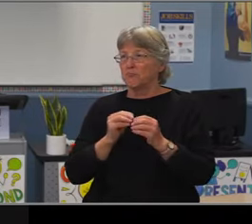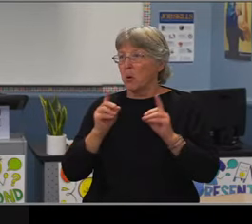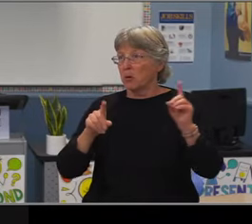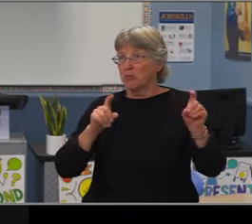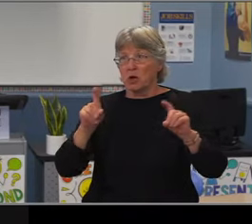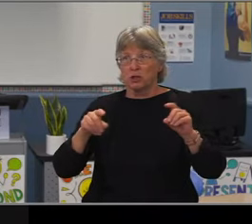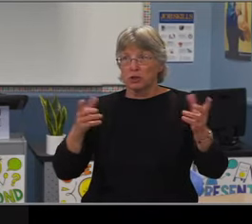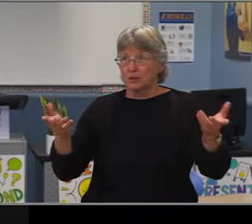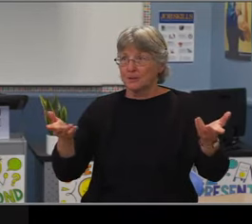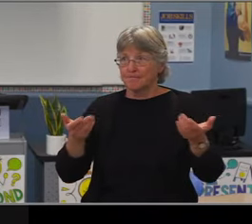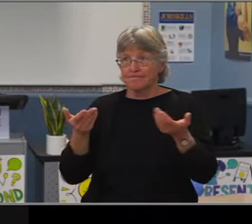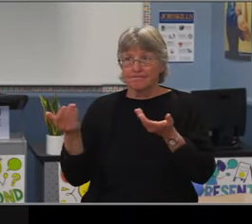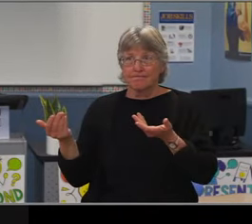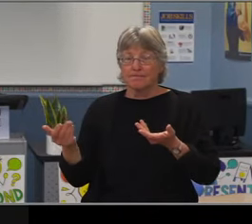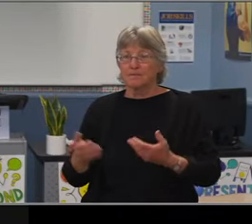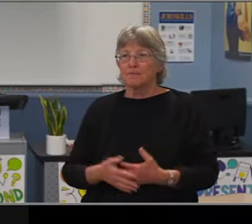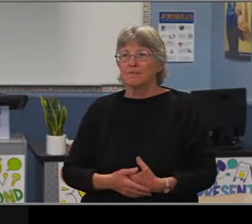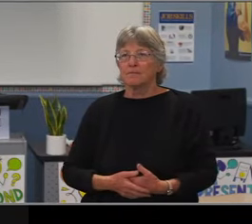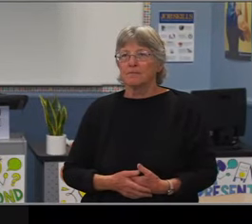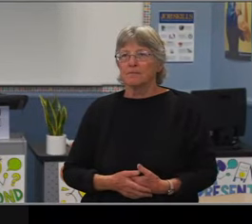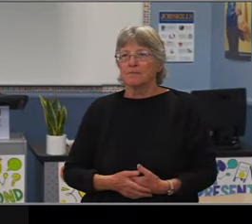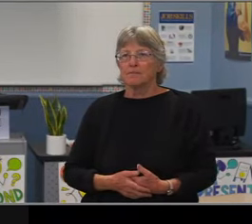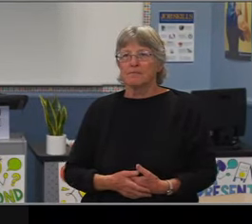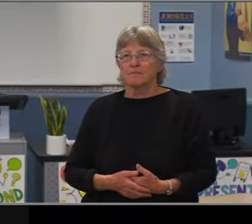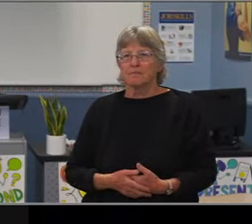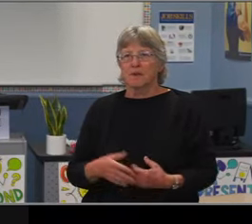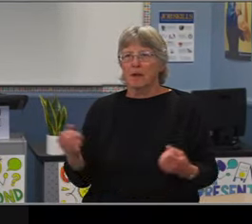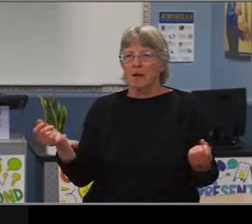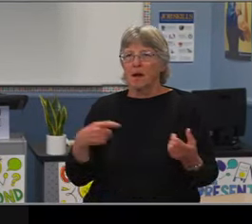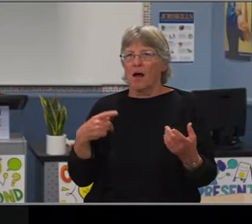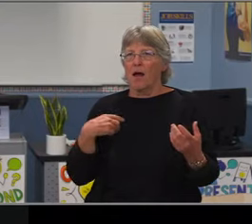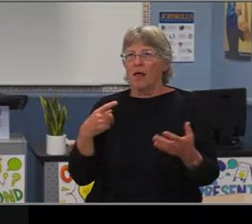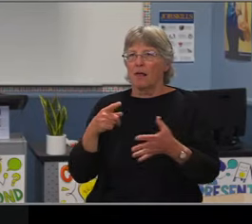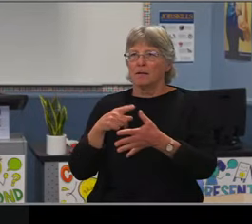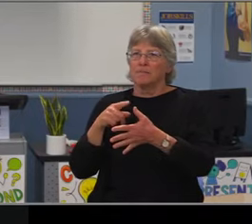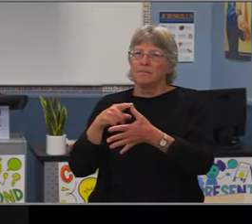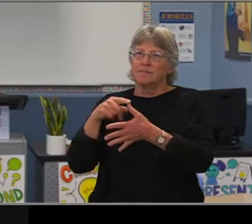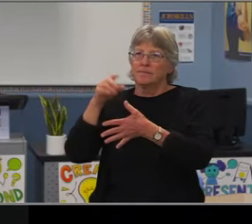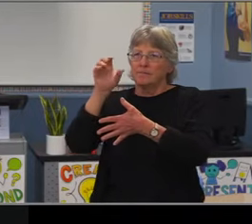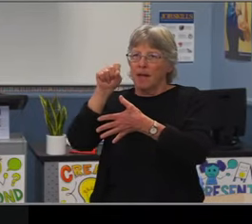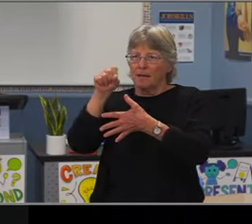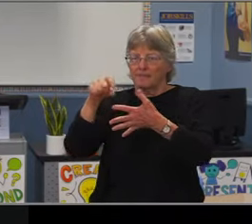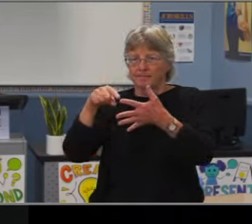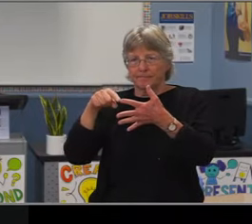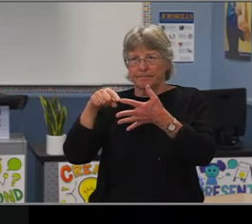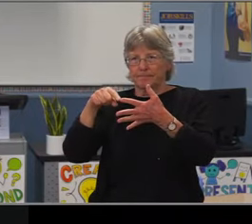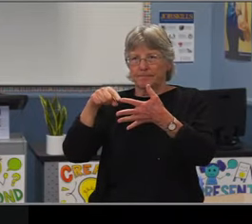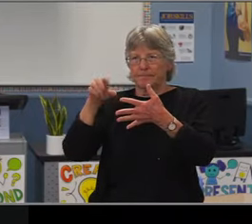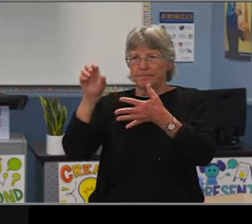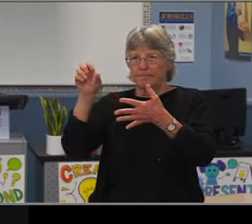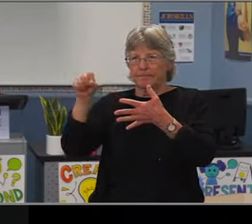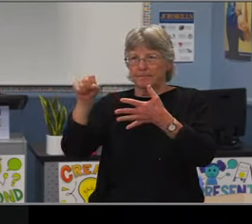Tiffany, I've encountered about three or four people in the community that have stated that they've applied